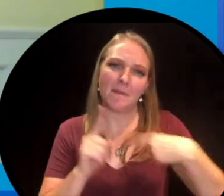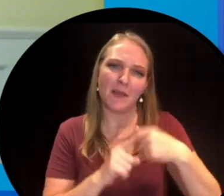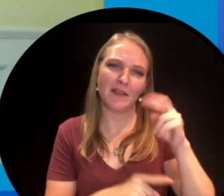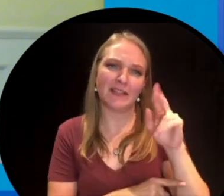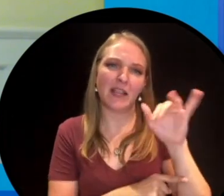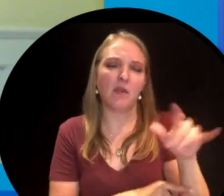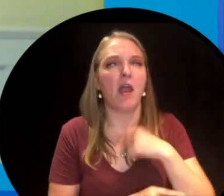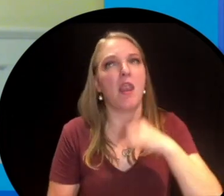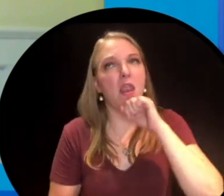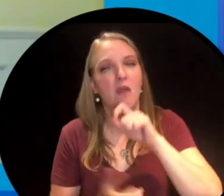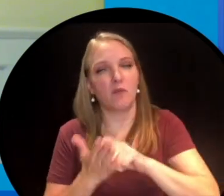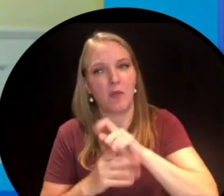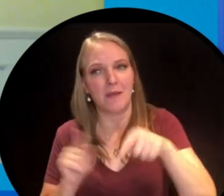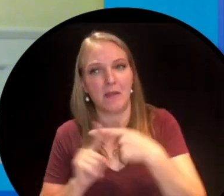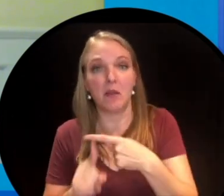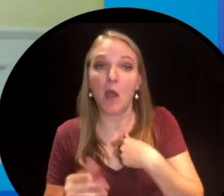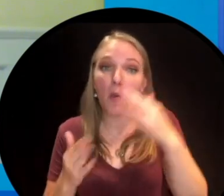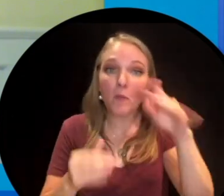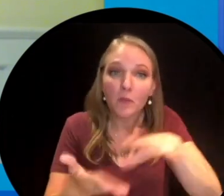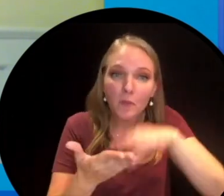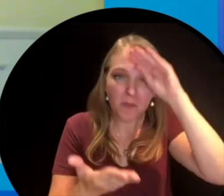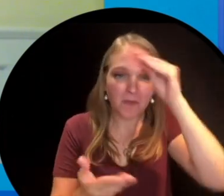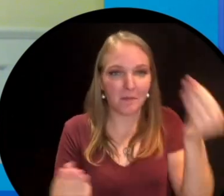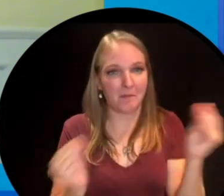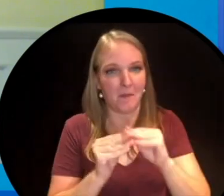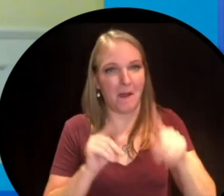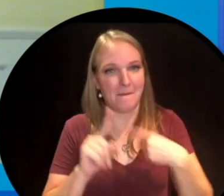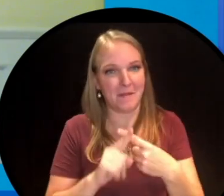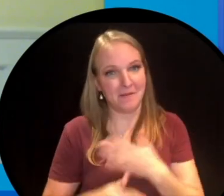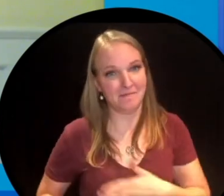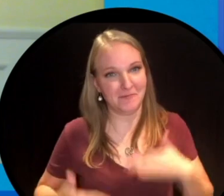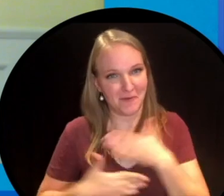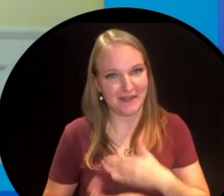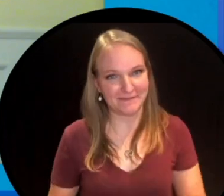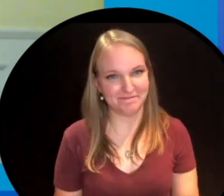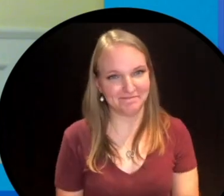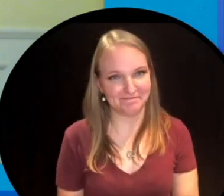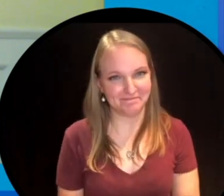Fox and I loved writing about him. I hope you enjoyed learning a bit more about him. Thank you.